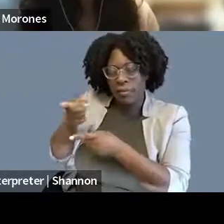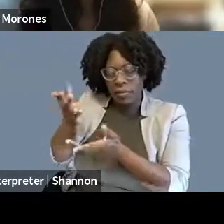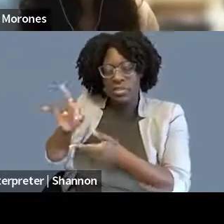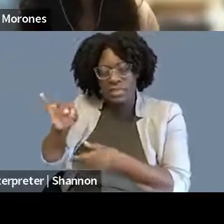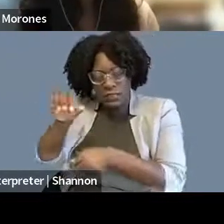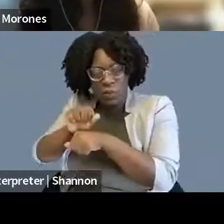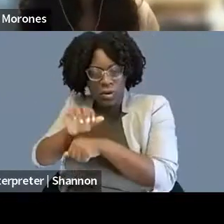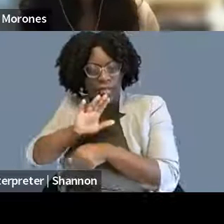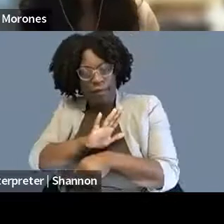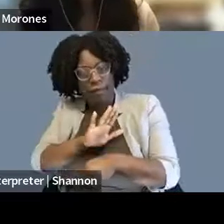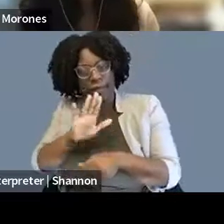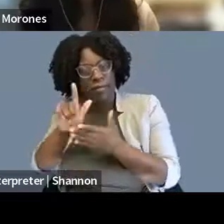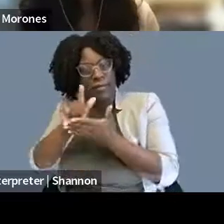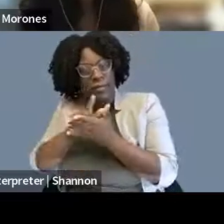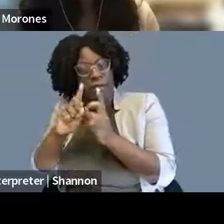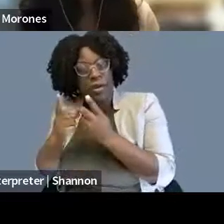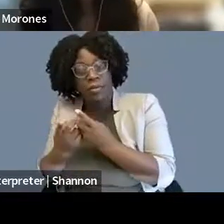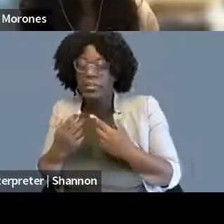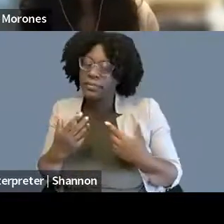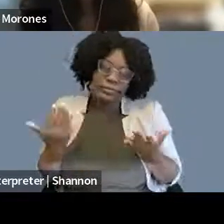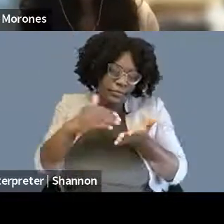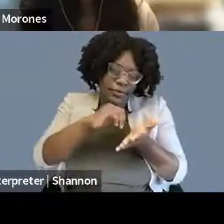but it was wonderful, it was after my first semester